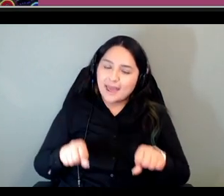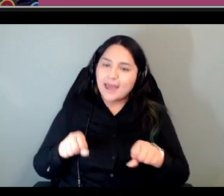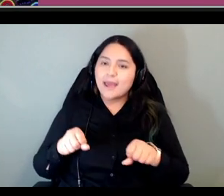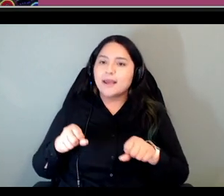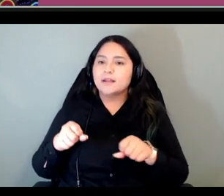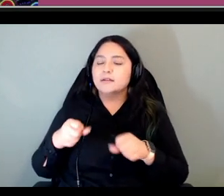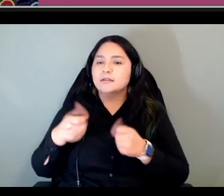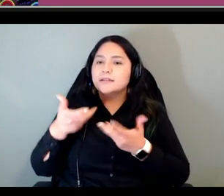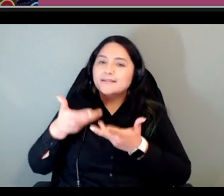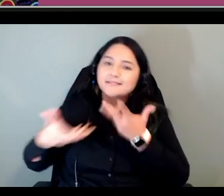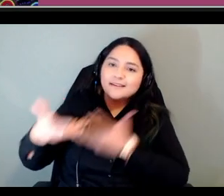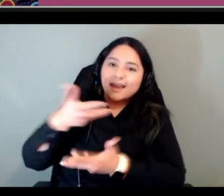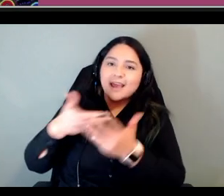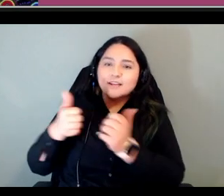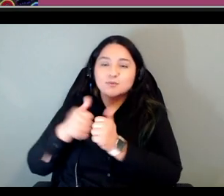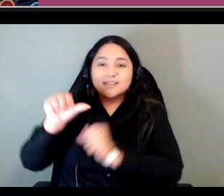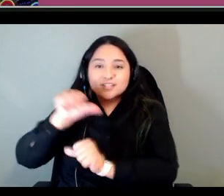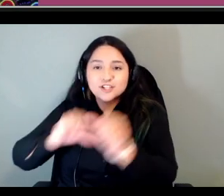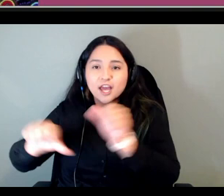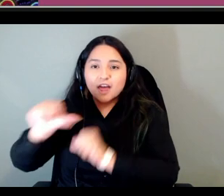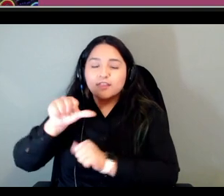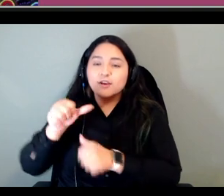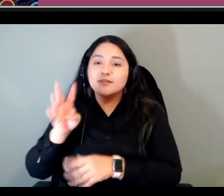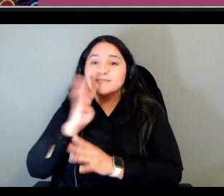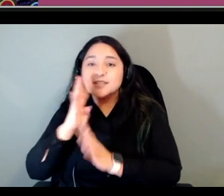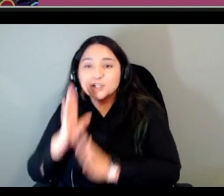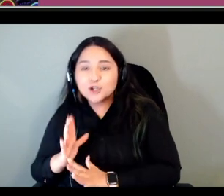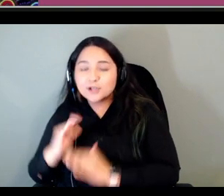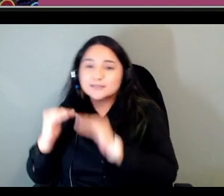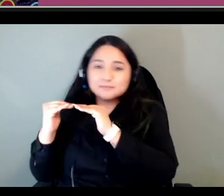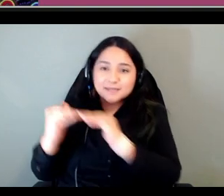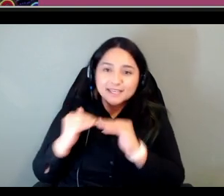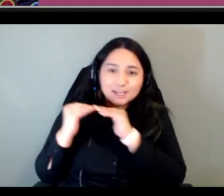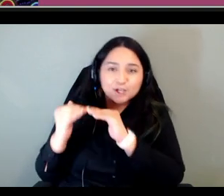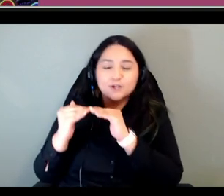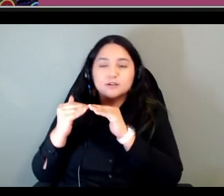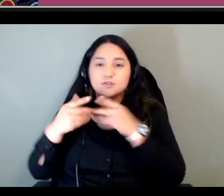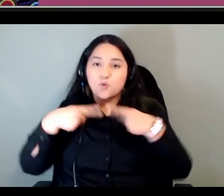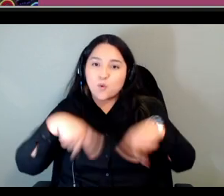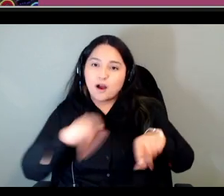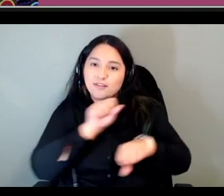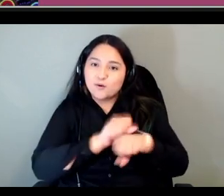peers and speakers um as they were working through the course that was really important